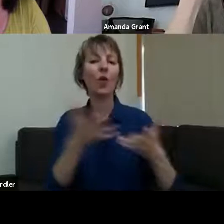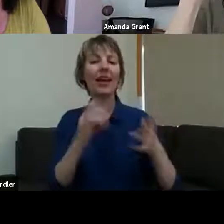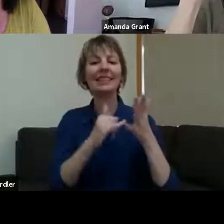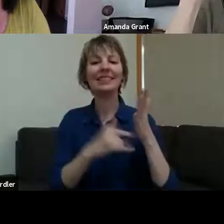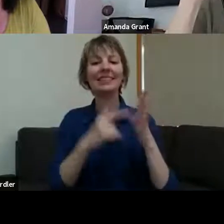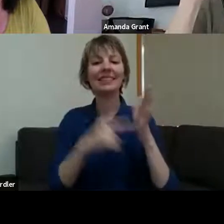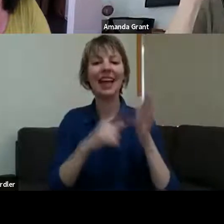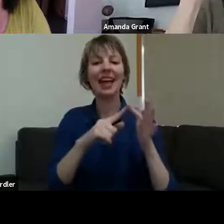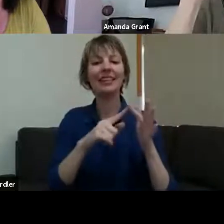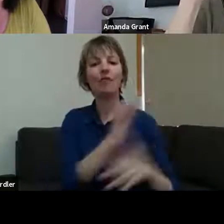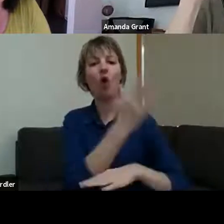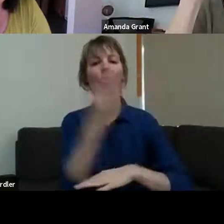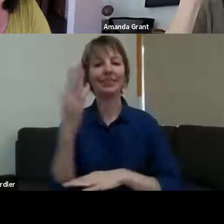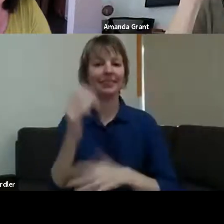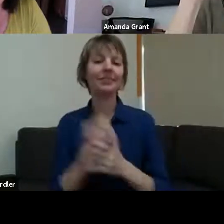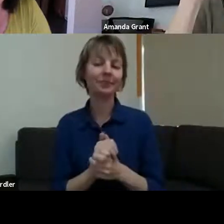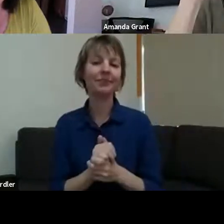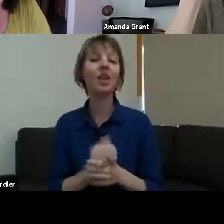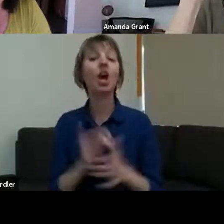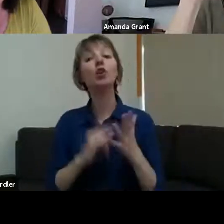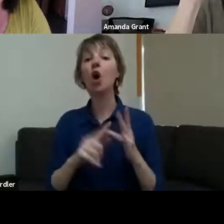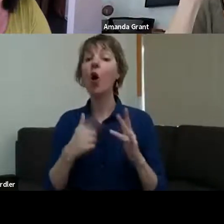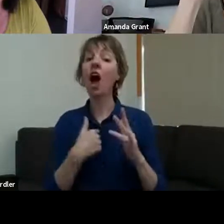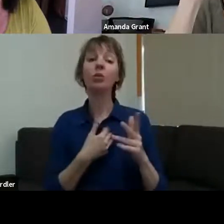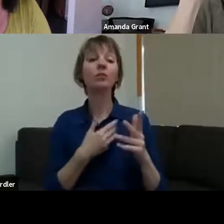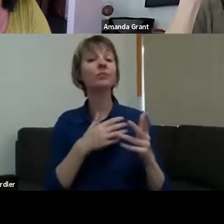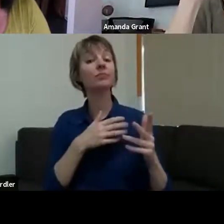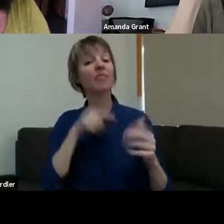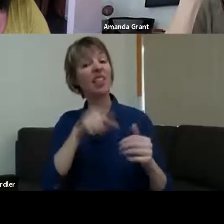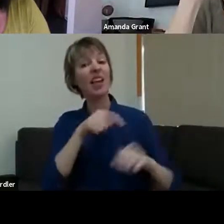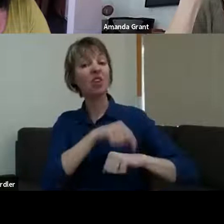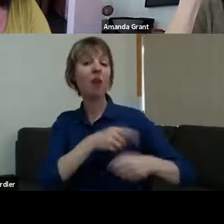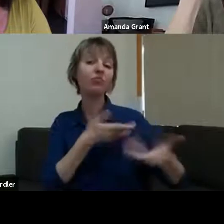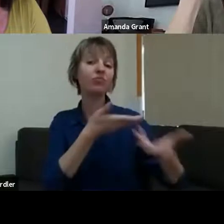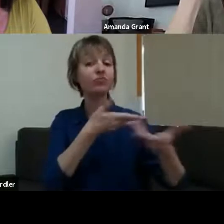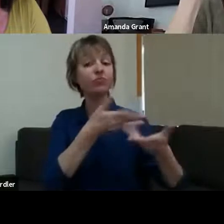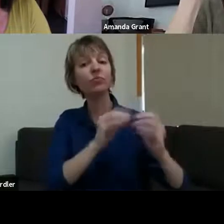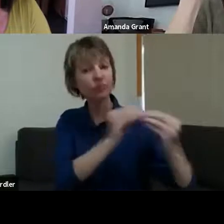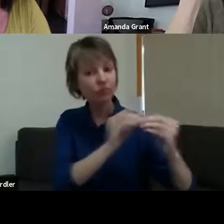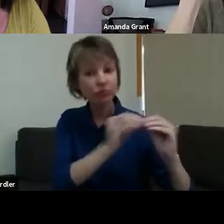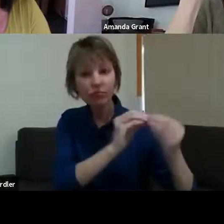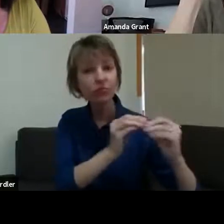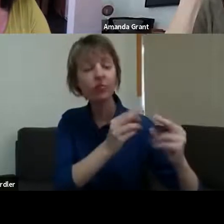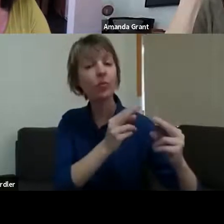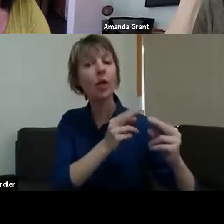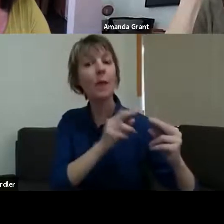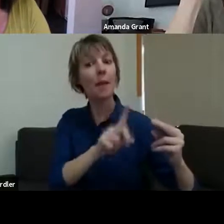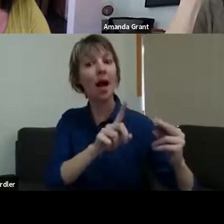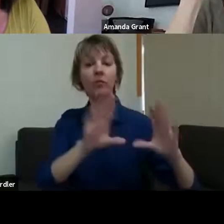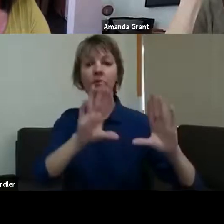State Forest. I was in the process of doing that, and then the fires came. My family's up there on a farm, and I'm in Wagga and live in